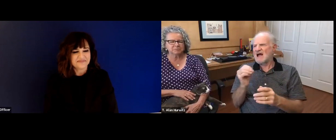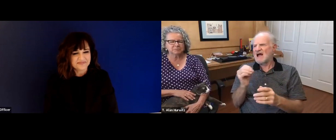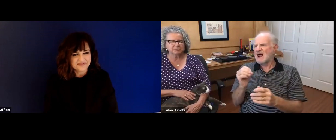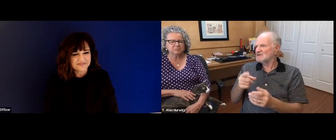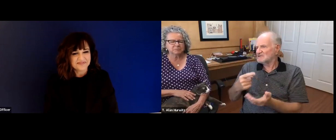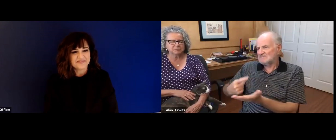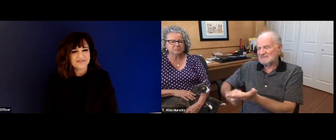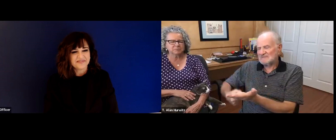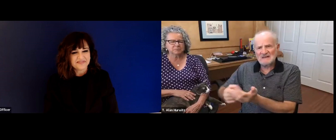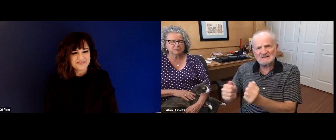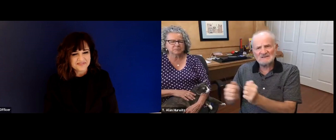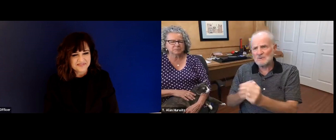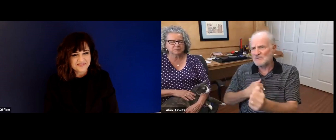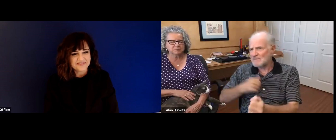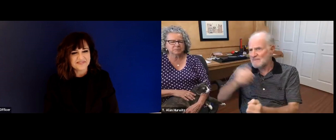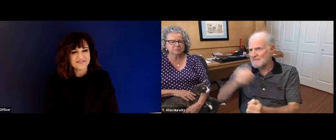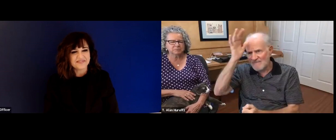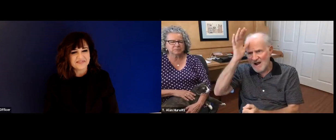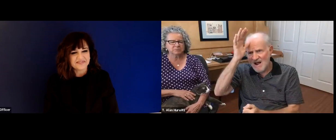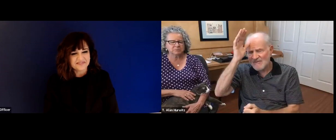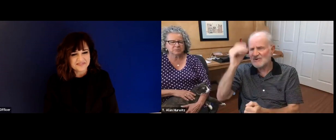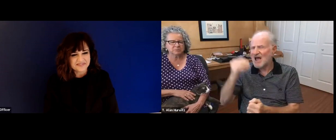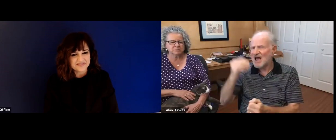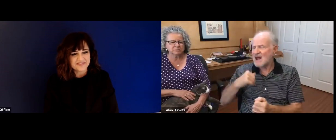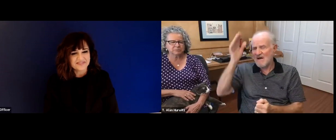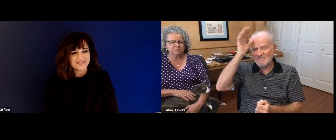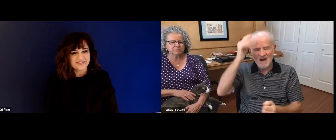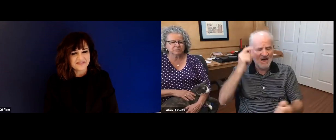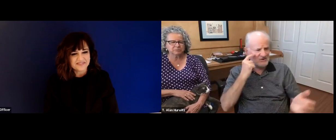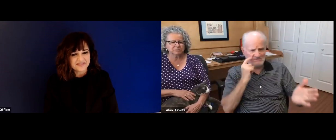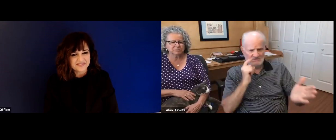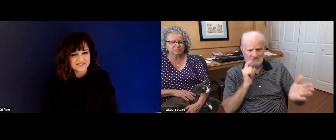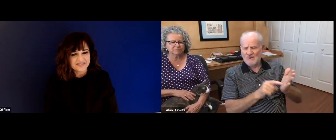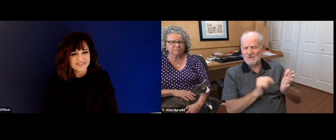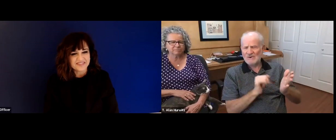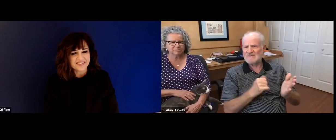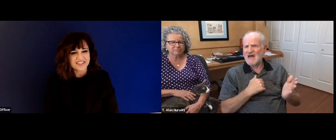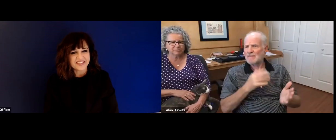herself. And she felt very strongly that she was quite well